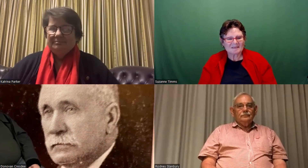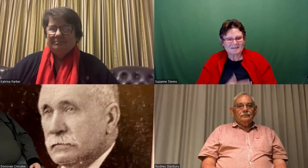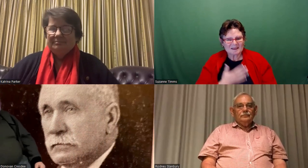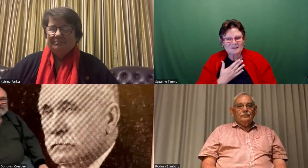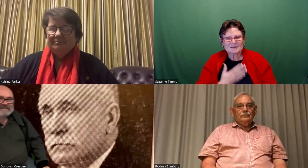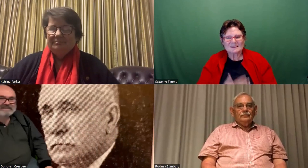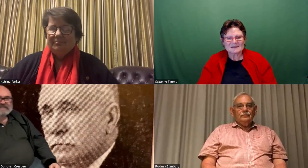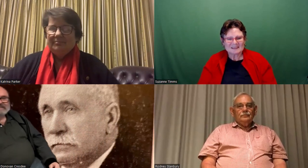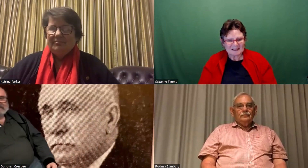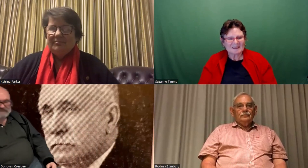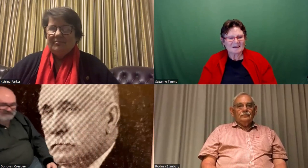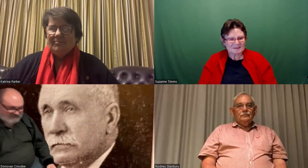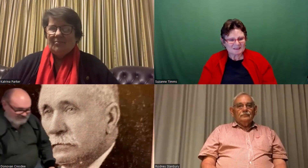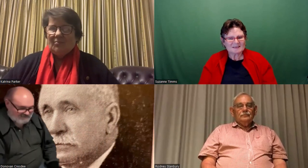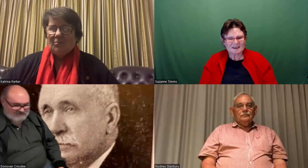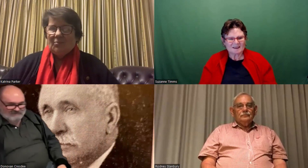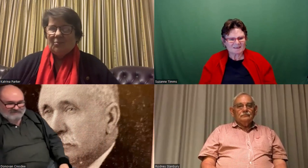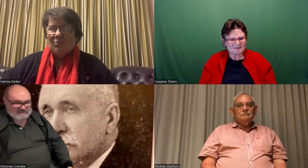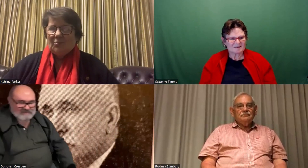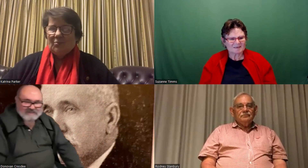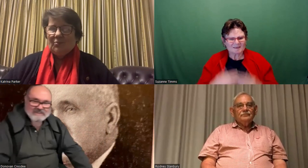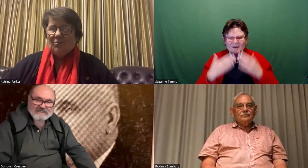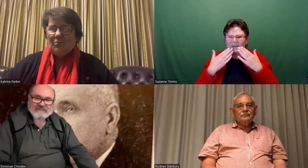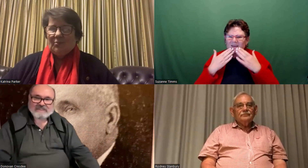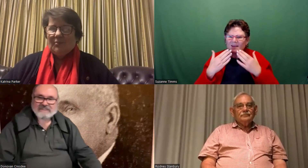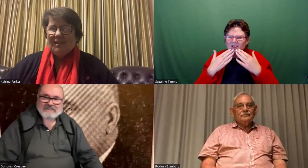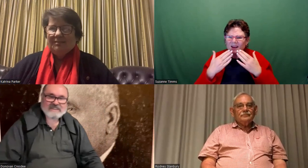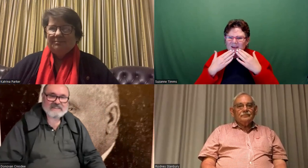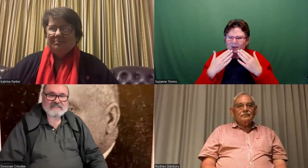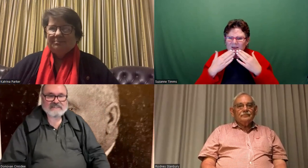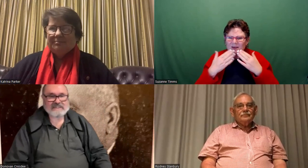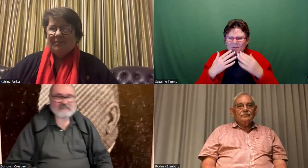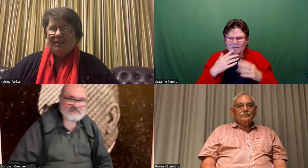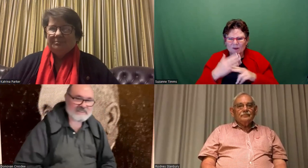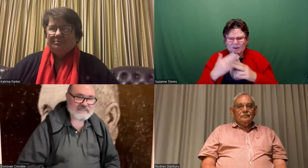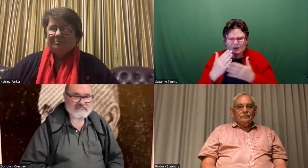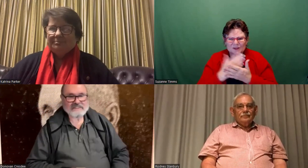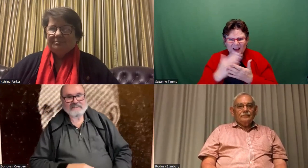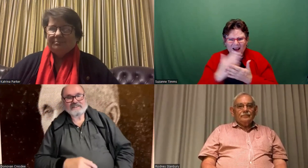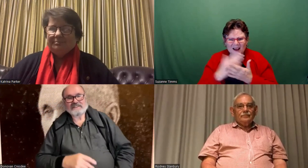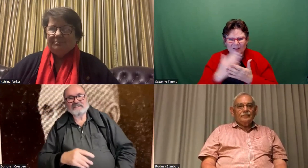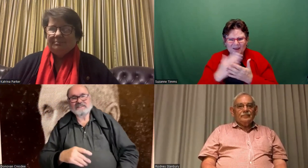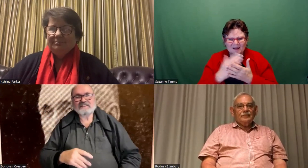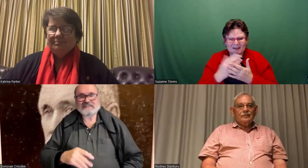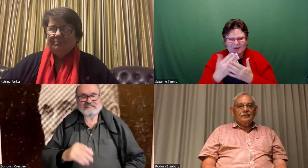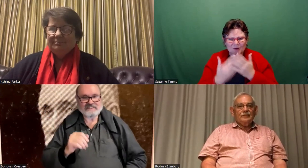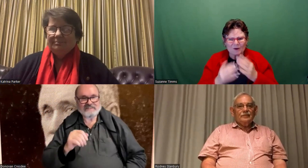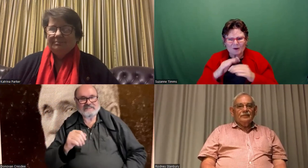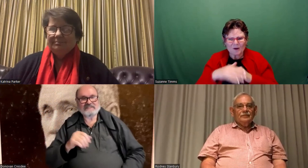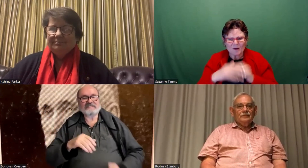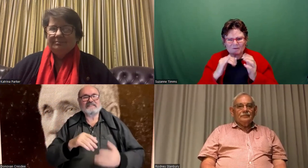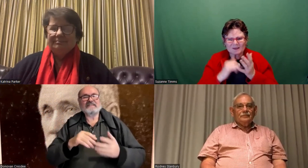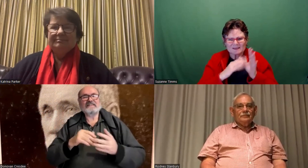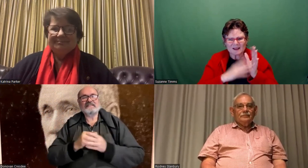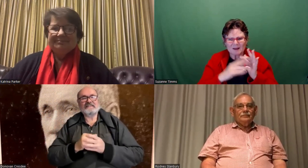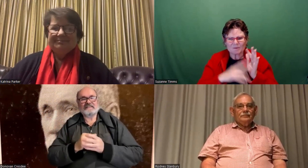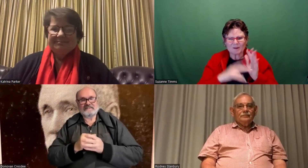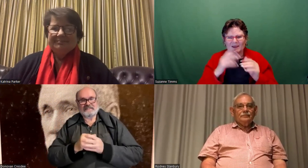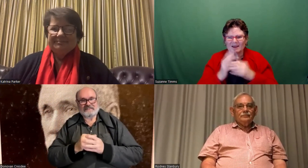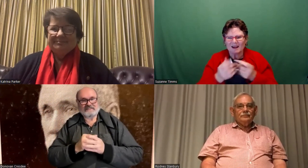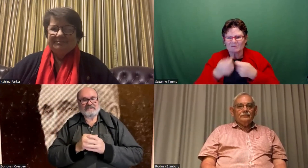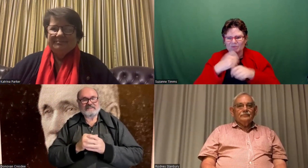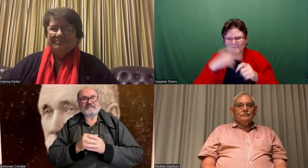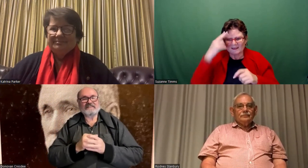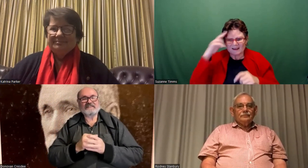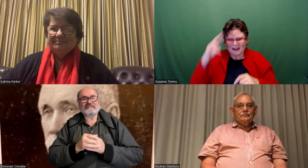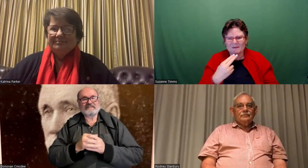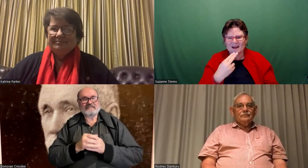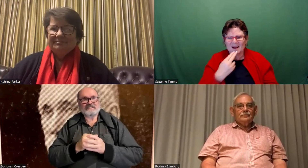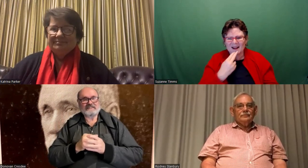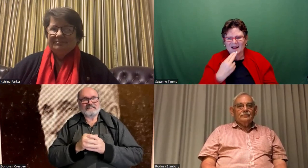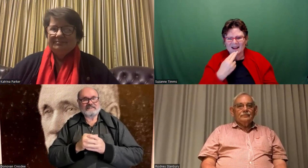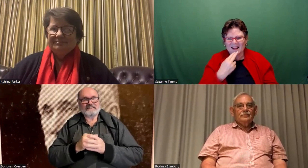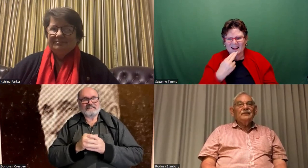Interesting! wow! Thank you for sharing that story about Samuel and how the sign name Adelaide